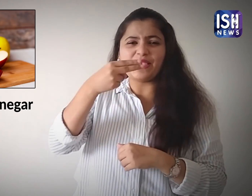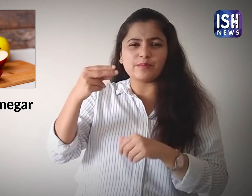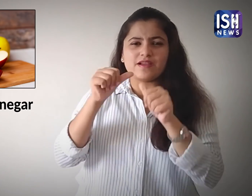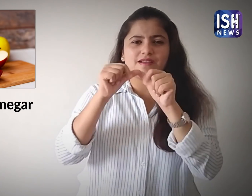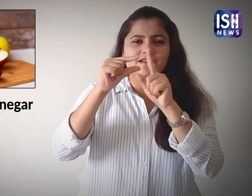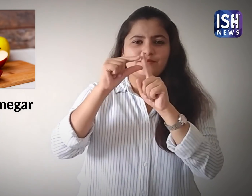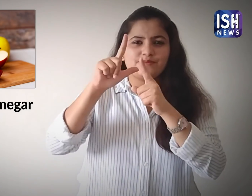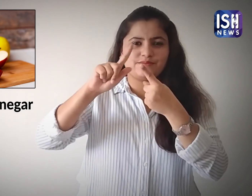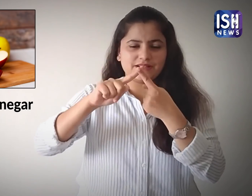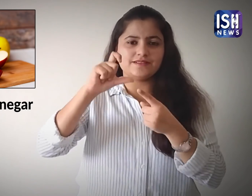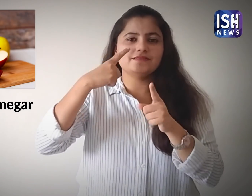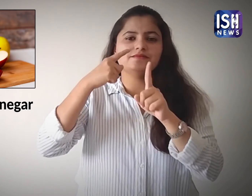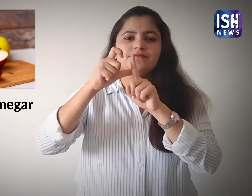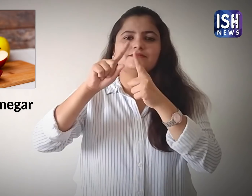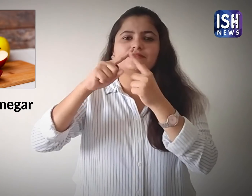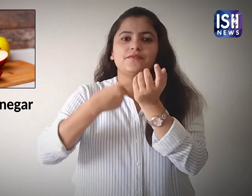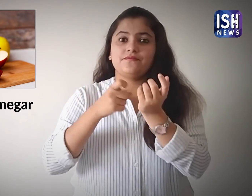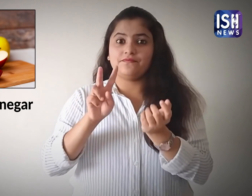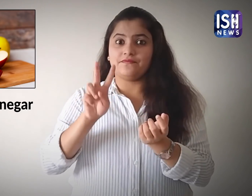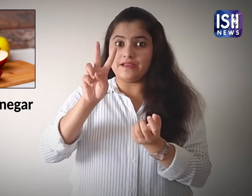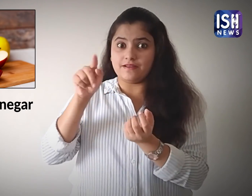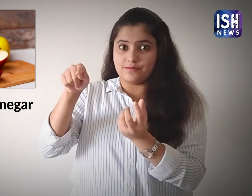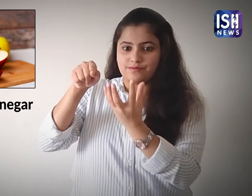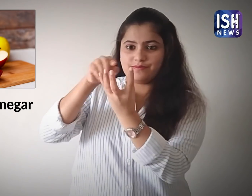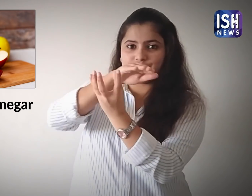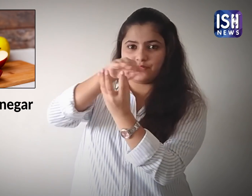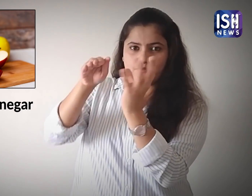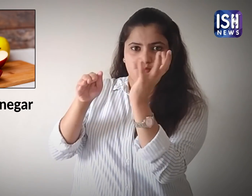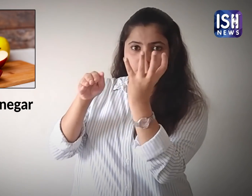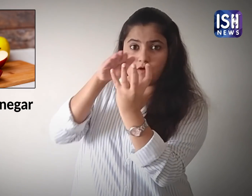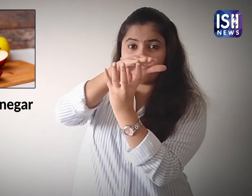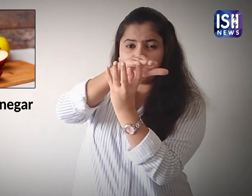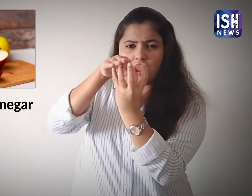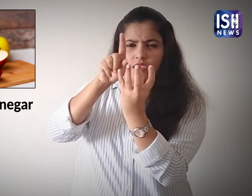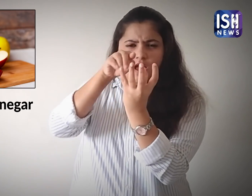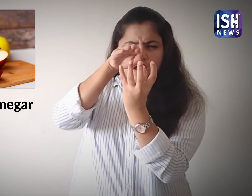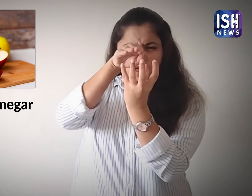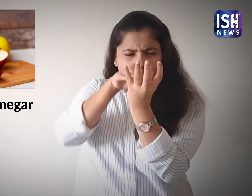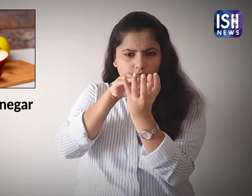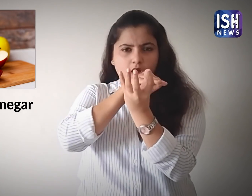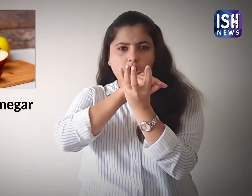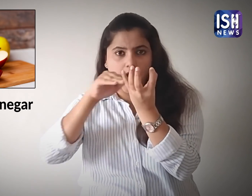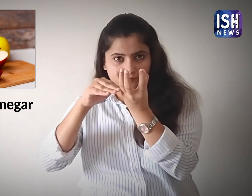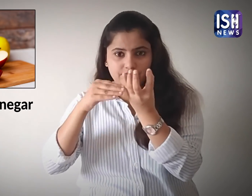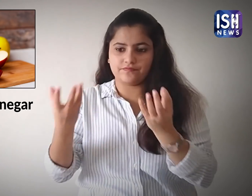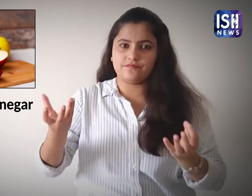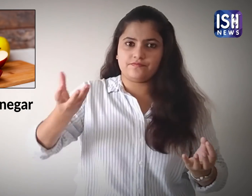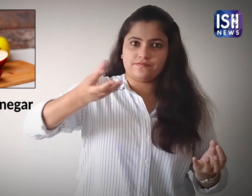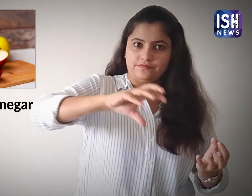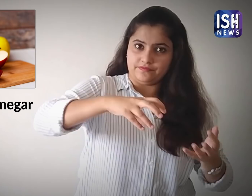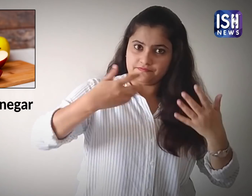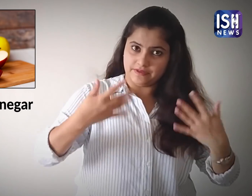Add one and a half cup of apple cider vinegar to it.